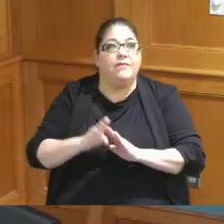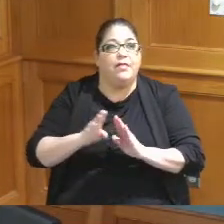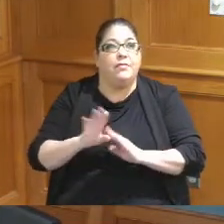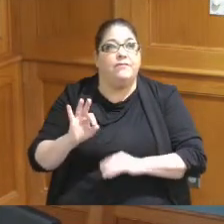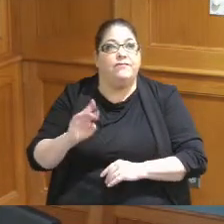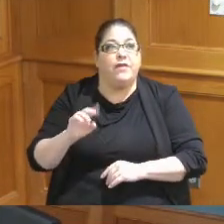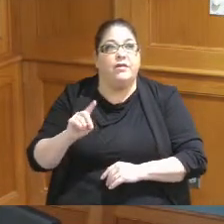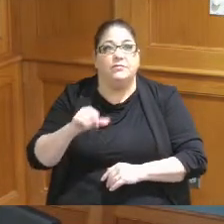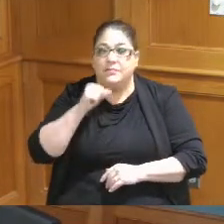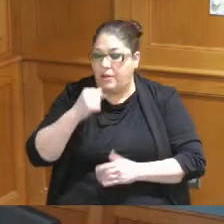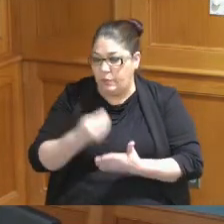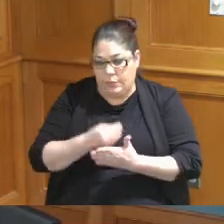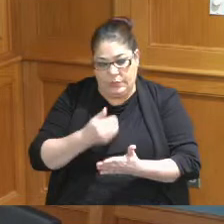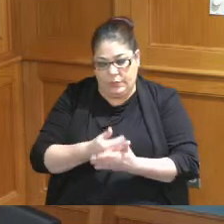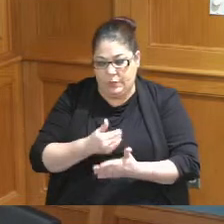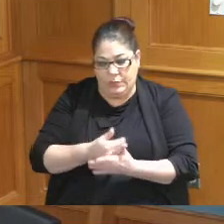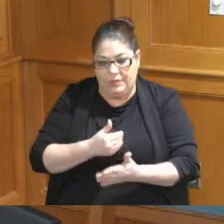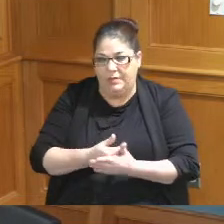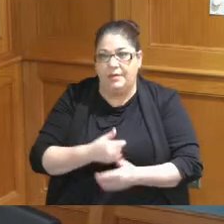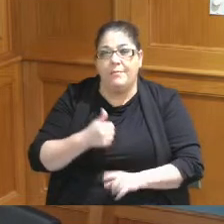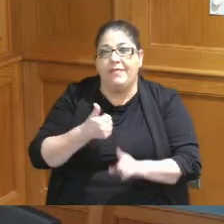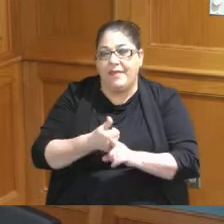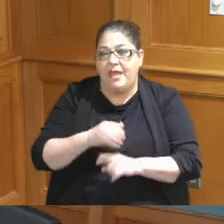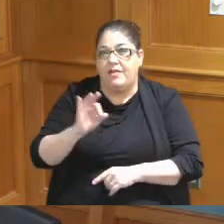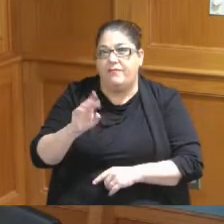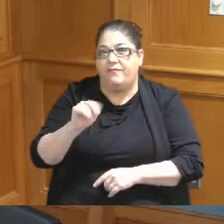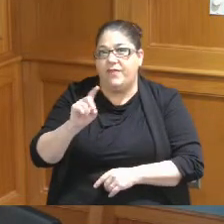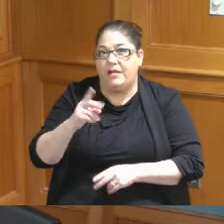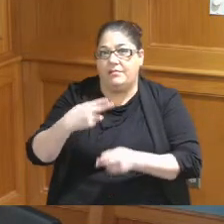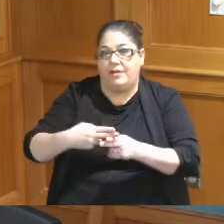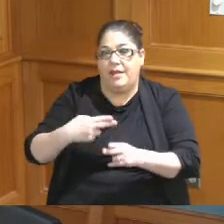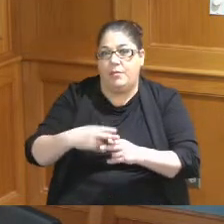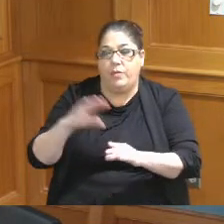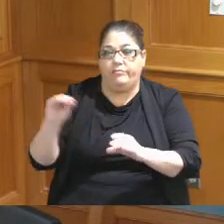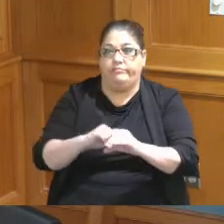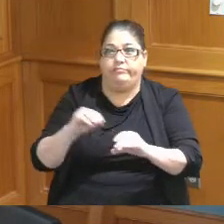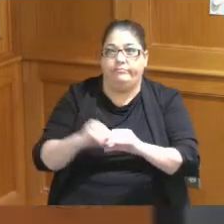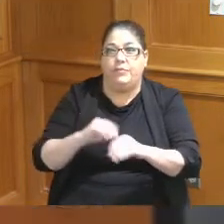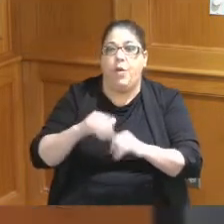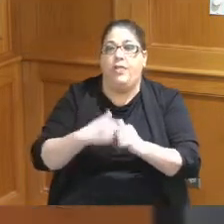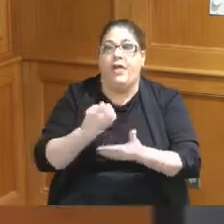fund or anything it is just the the fund in which we've put all of our Economic Development thing